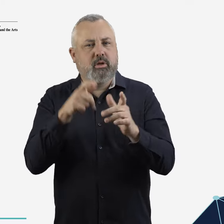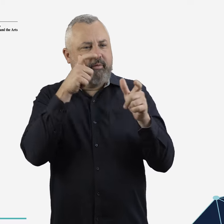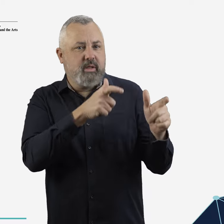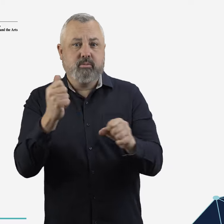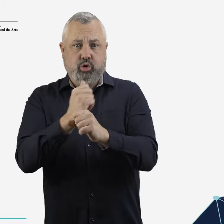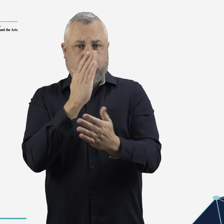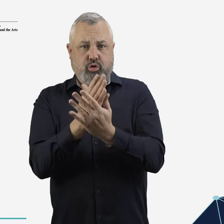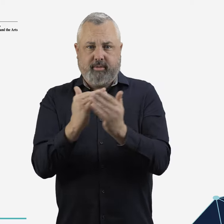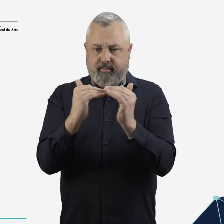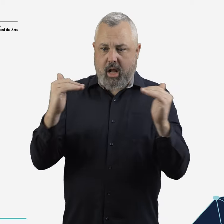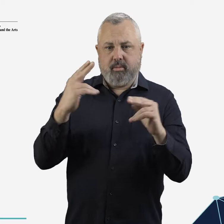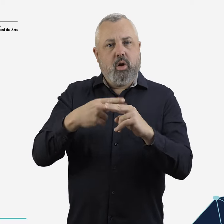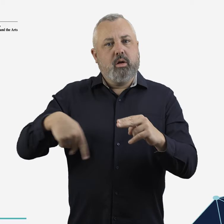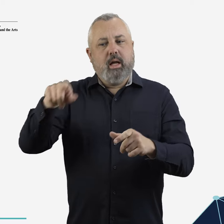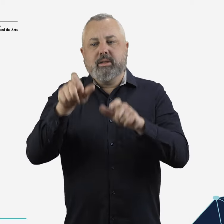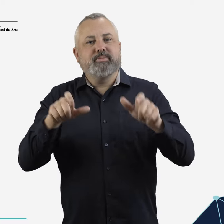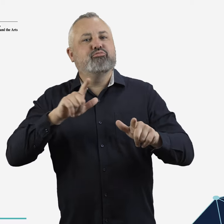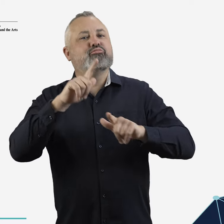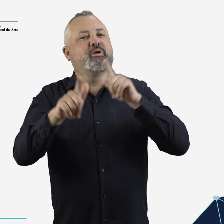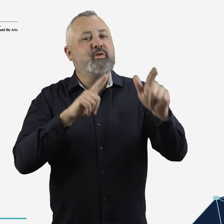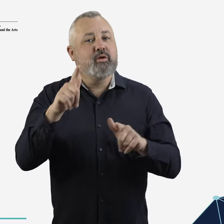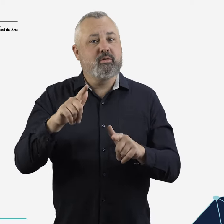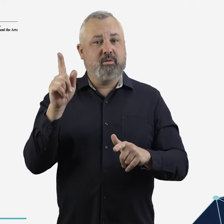regulatory settings to protect the rights of aviation customers in the absence of deep competition.